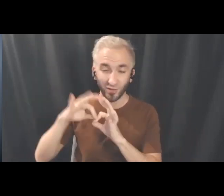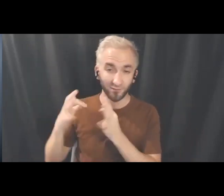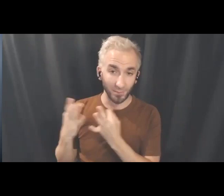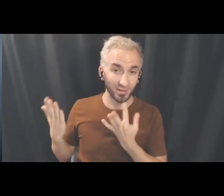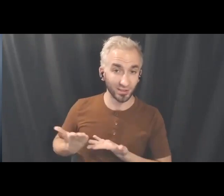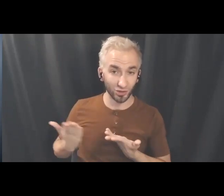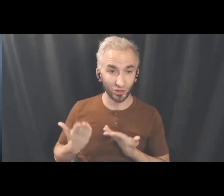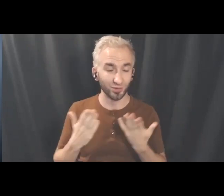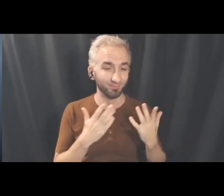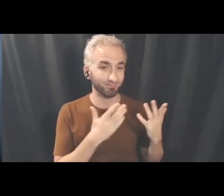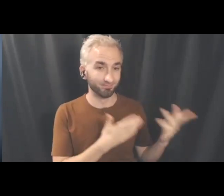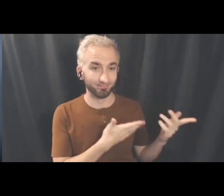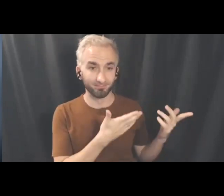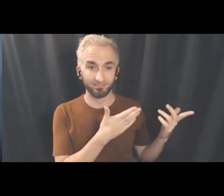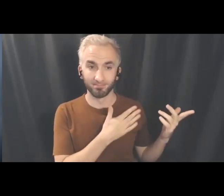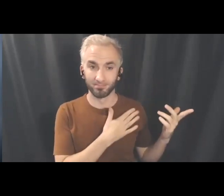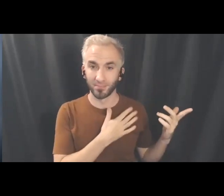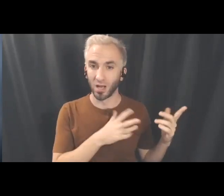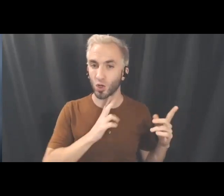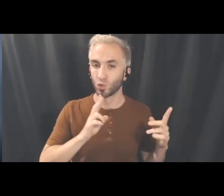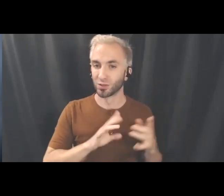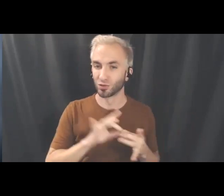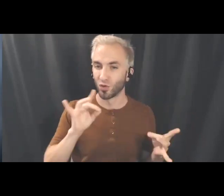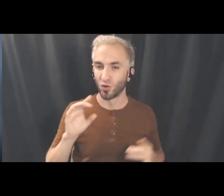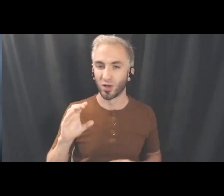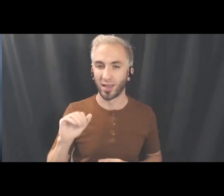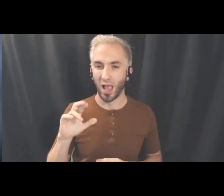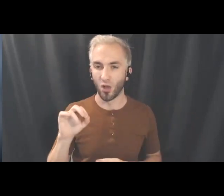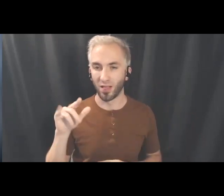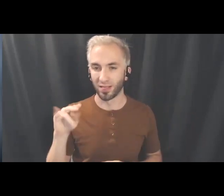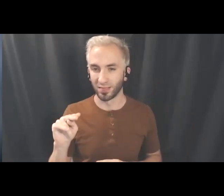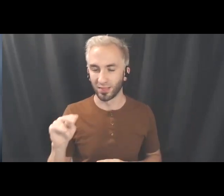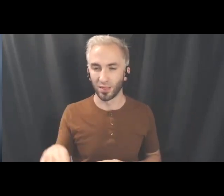My twin soul Caroline MacCaull and there